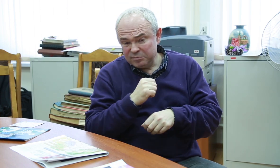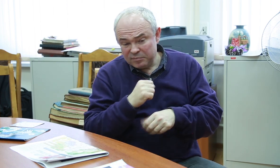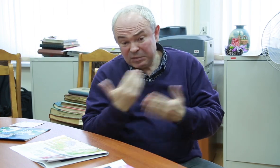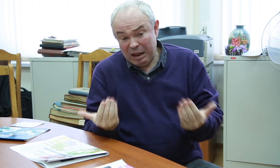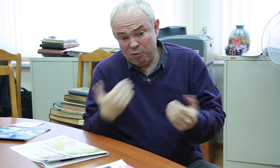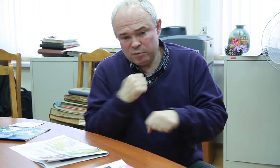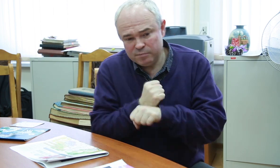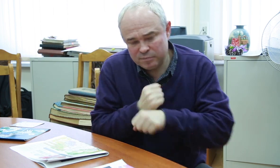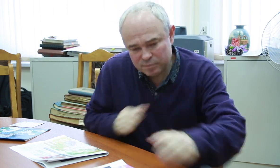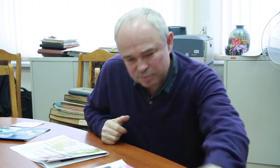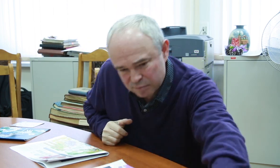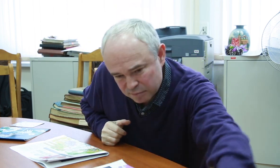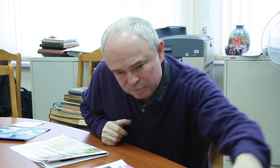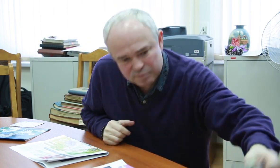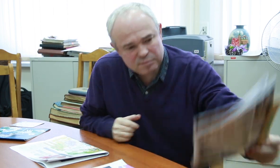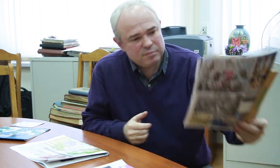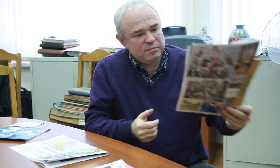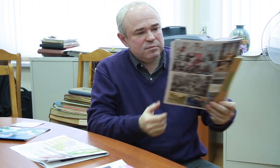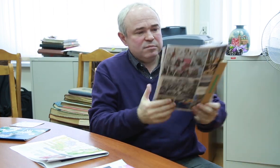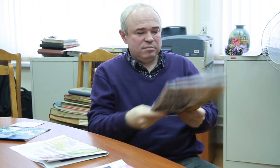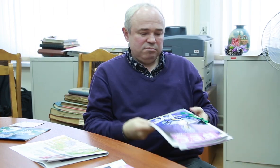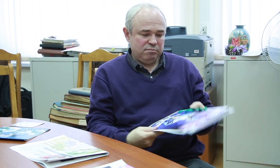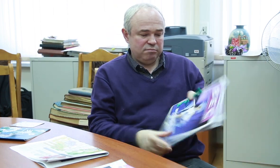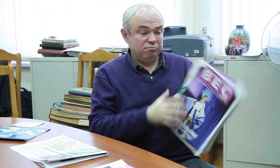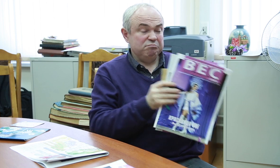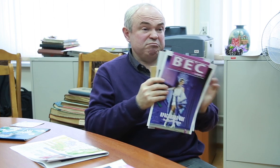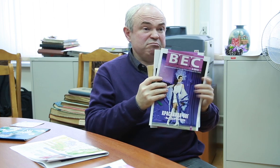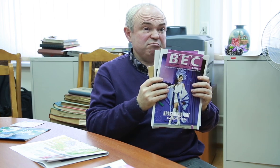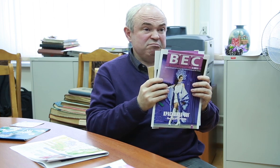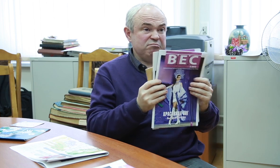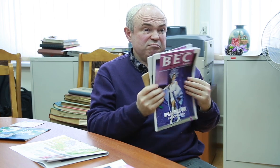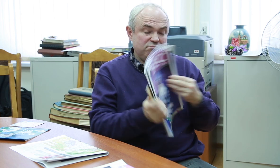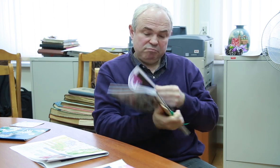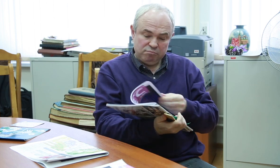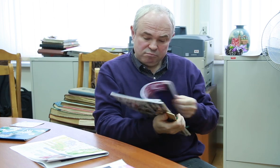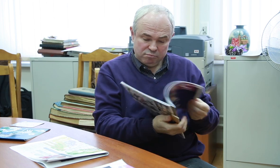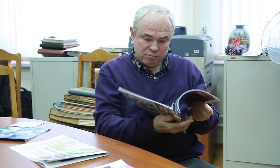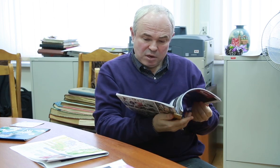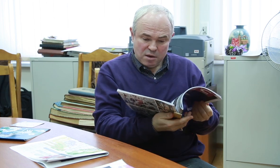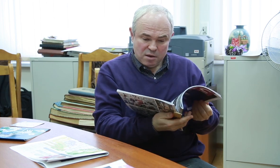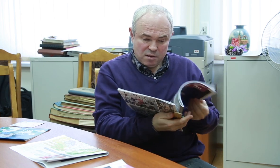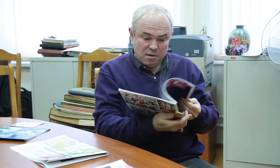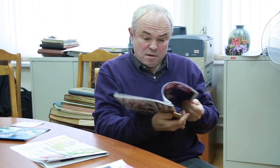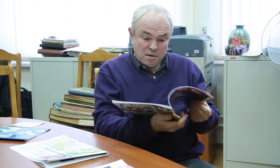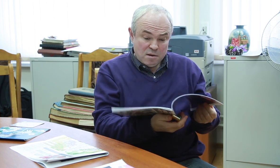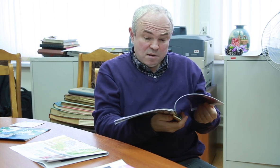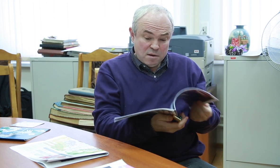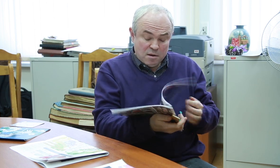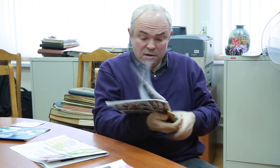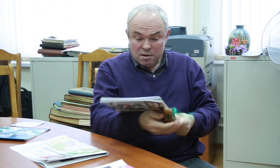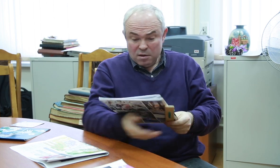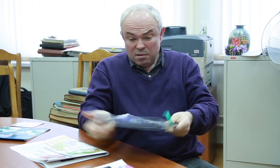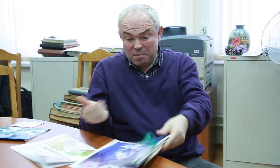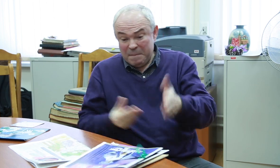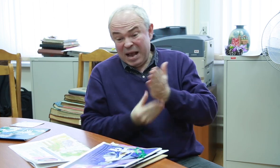Russia. Let’s take a look at some of the work they’re doing. Arkady: Hello, how did you become an animator?